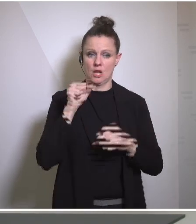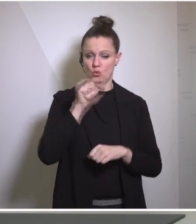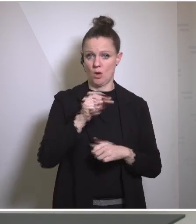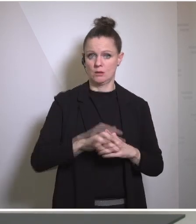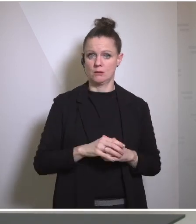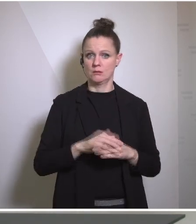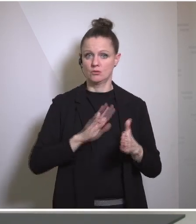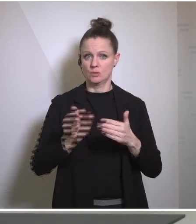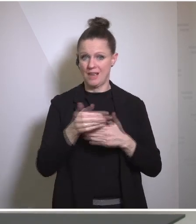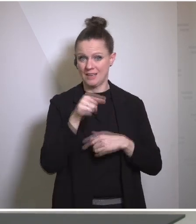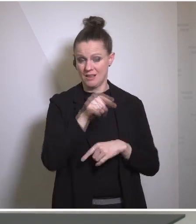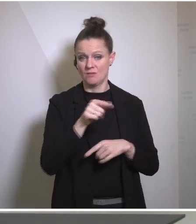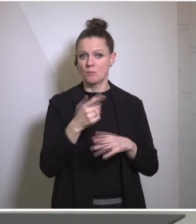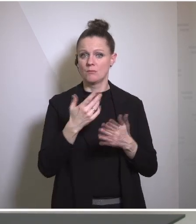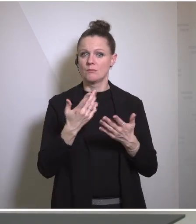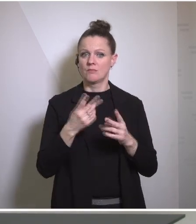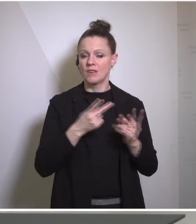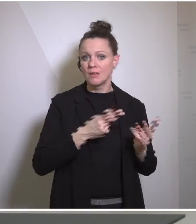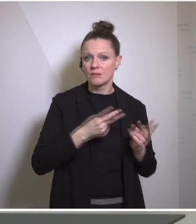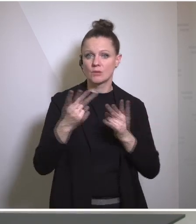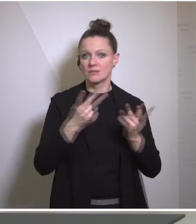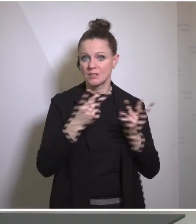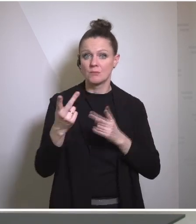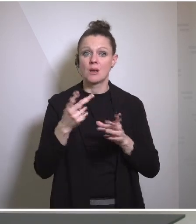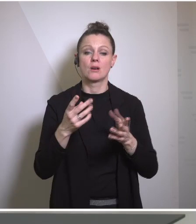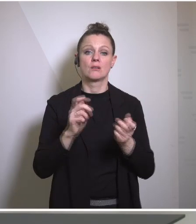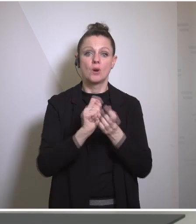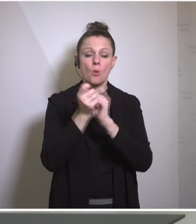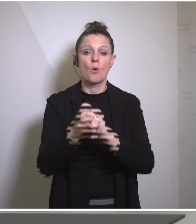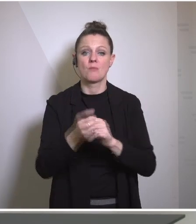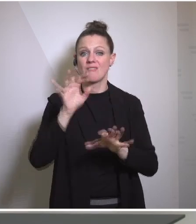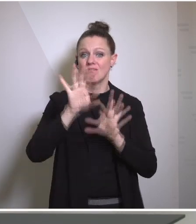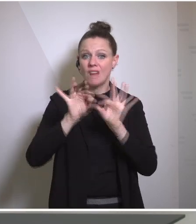forward on a on a political transition getting to elections being able to um provide humanitarian